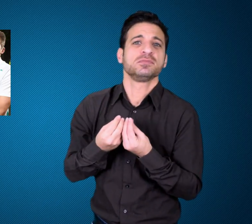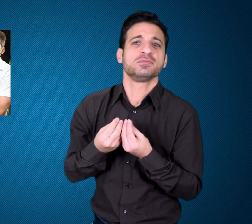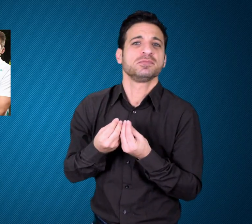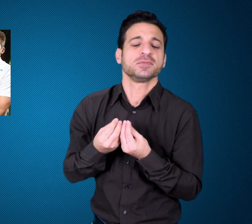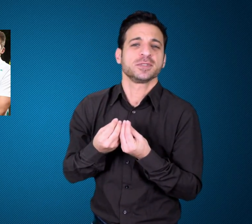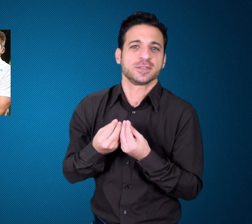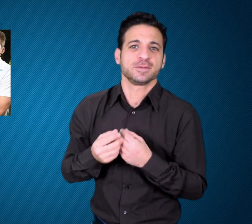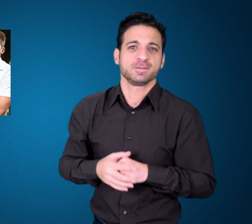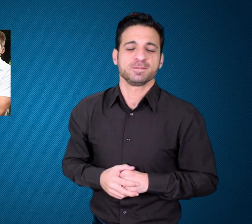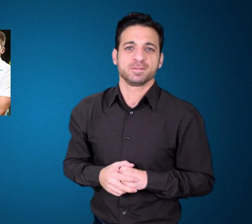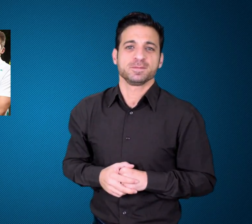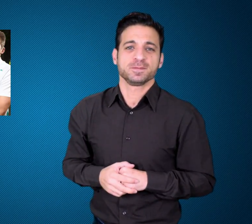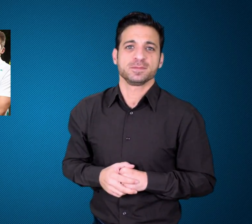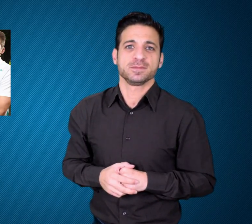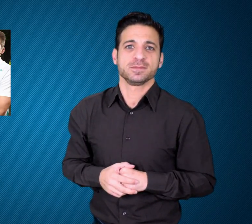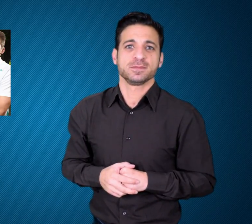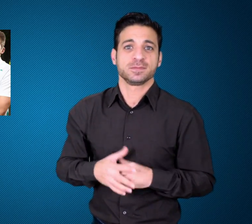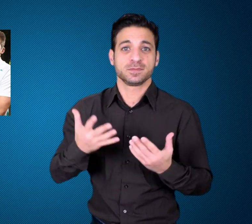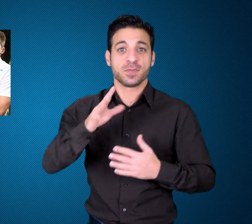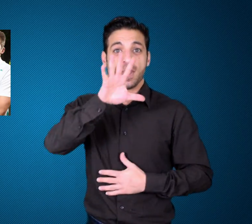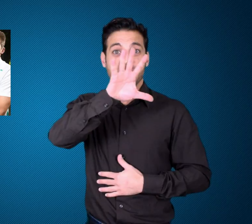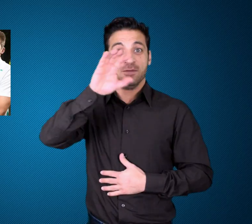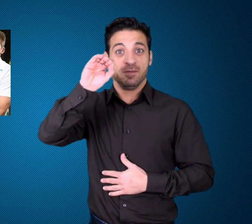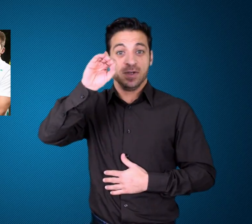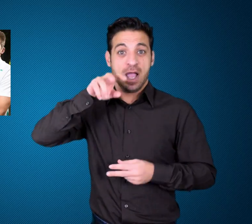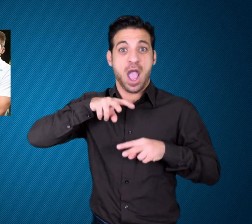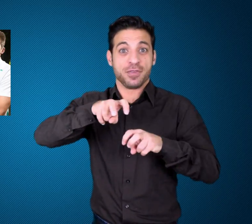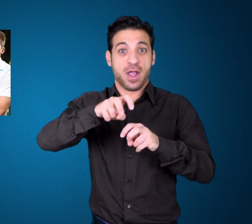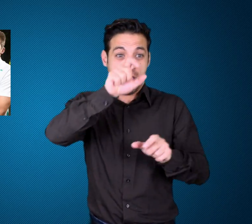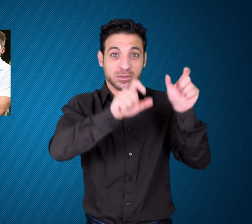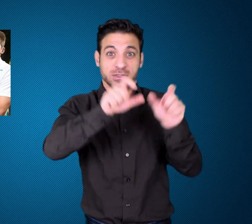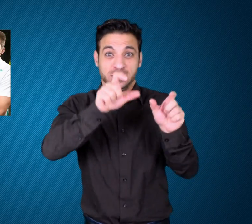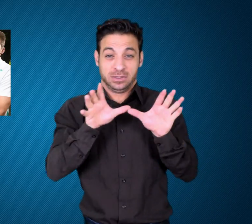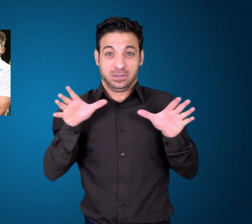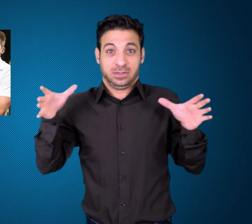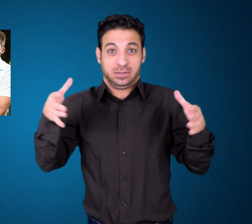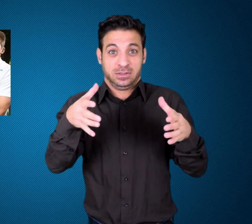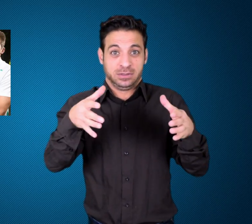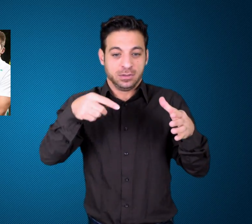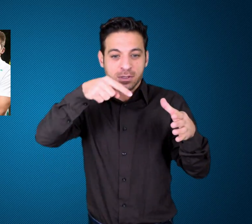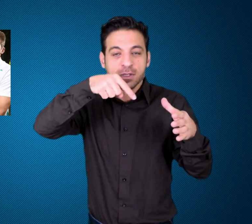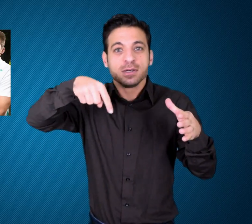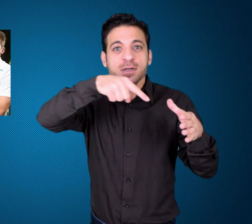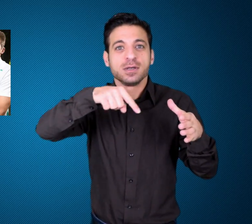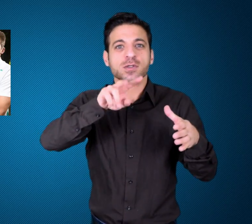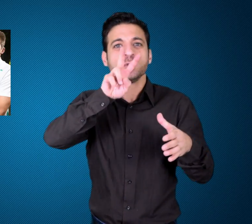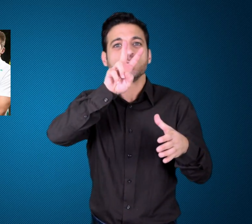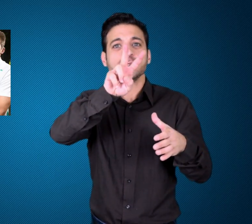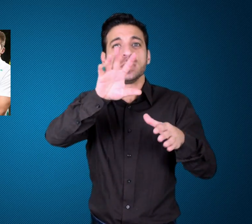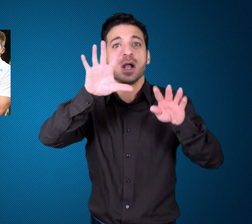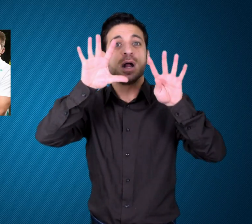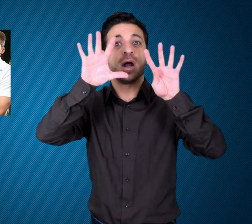support 50 Australians selected to compete at the Deaflympics. Out of the